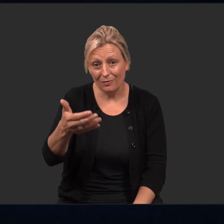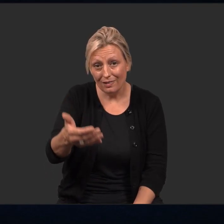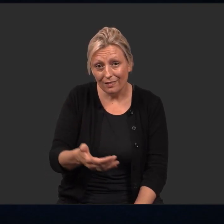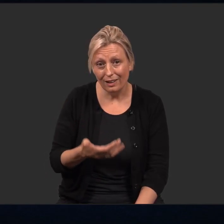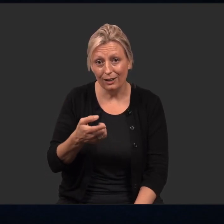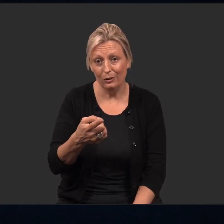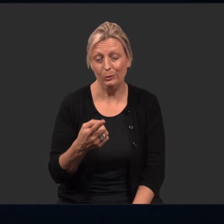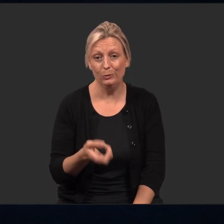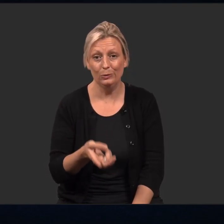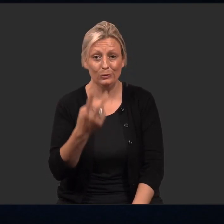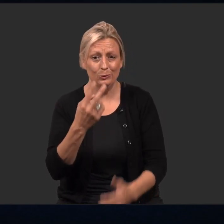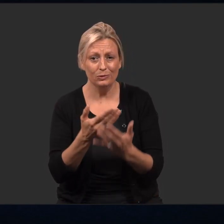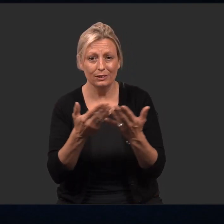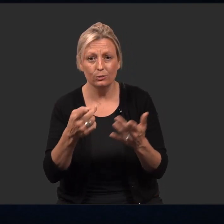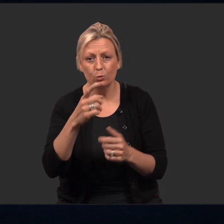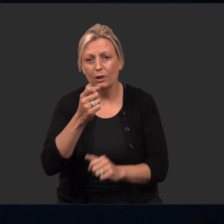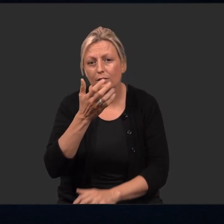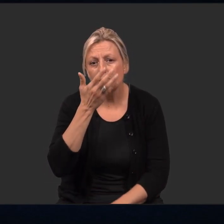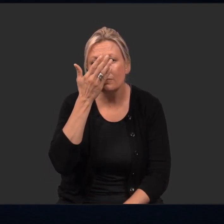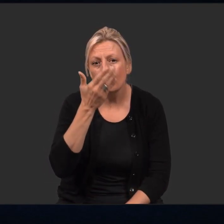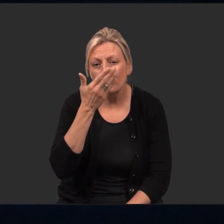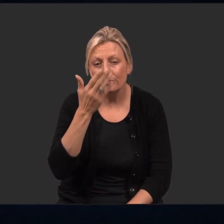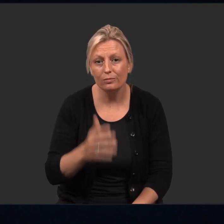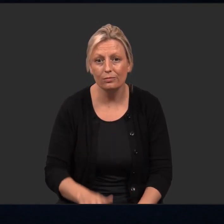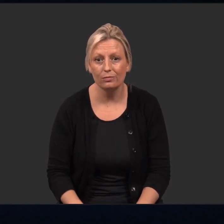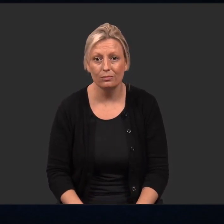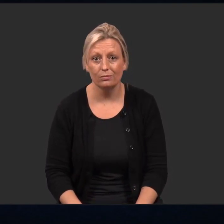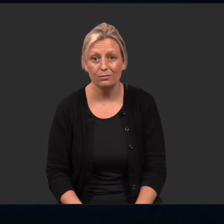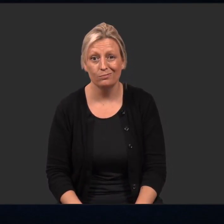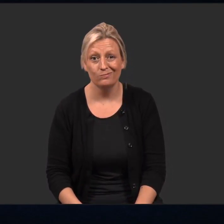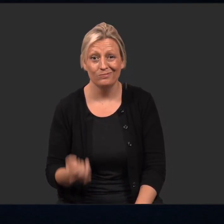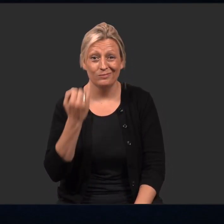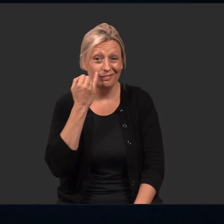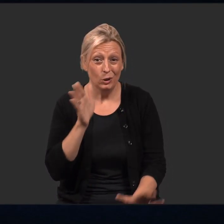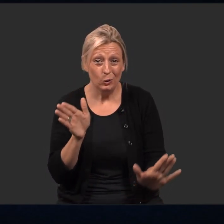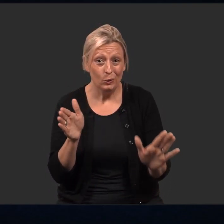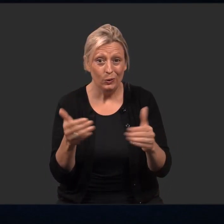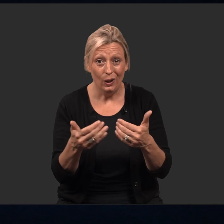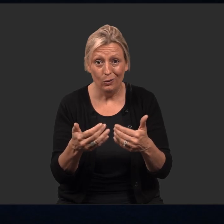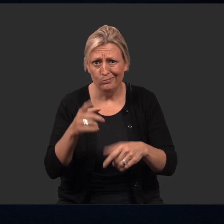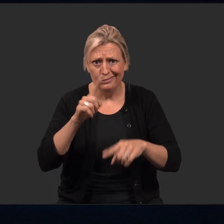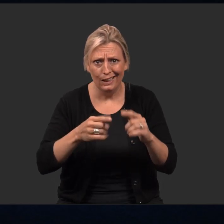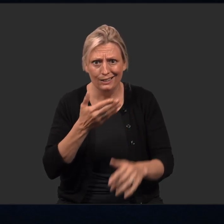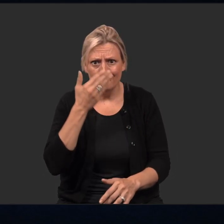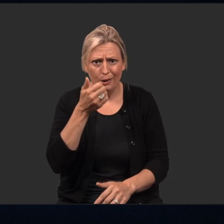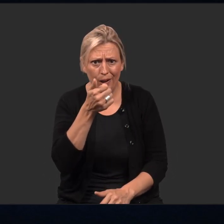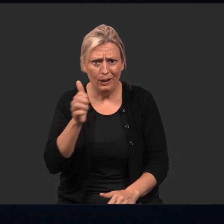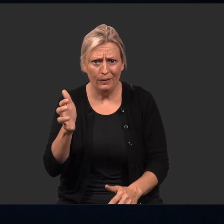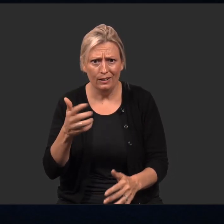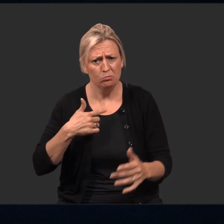Now I invite you to observe two things in the room that you can smell. Maybe you can’t smell anything;